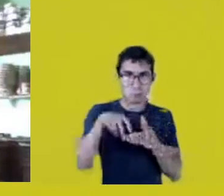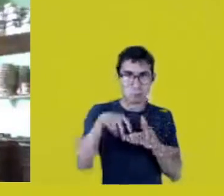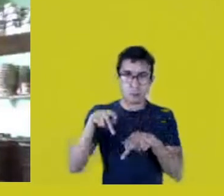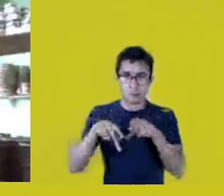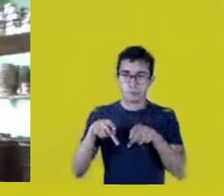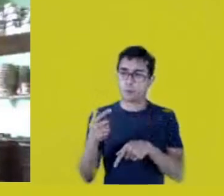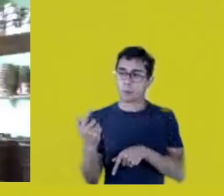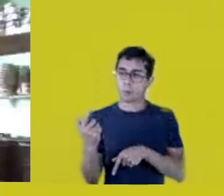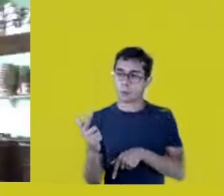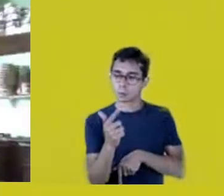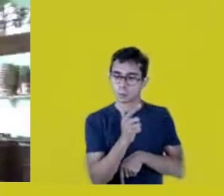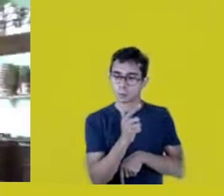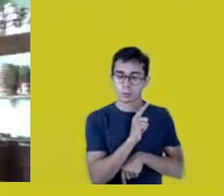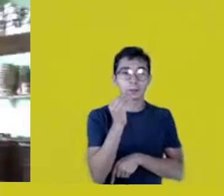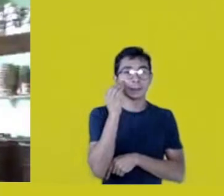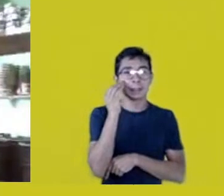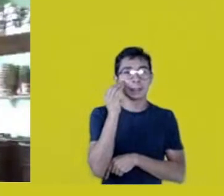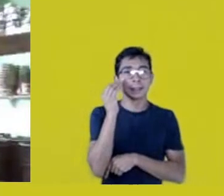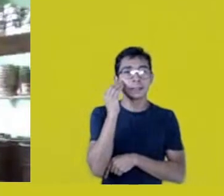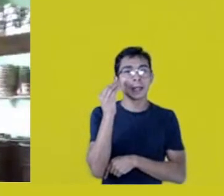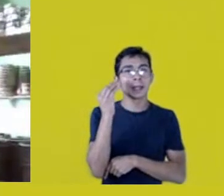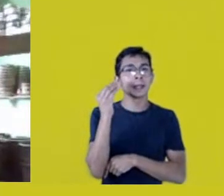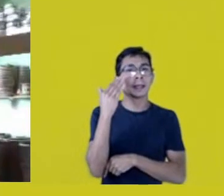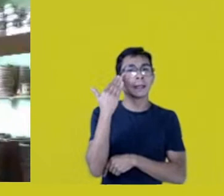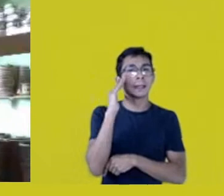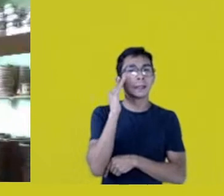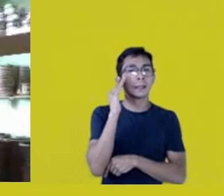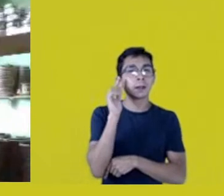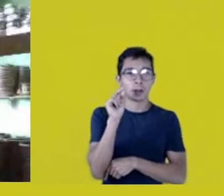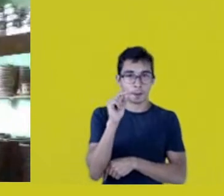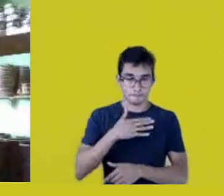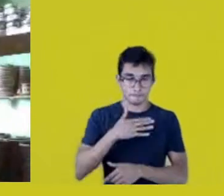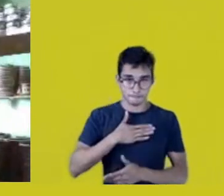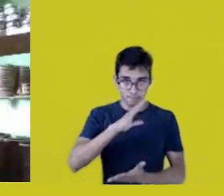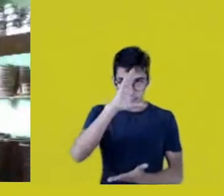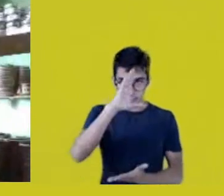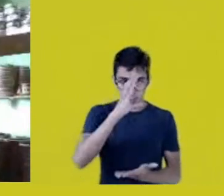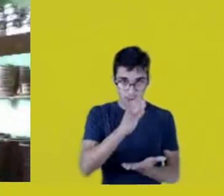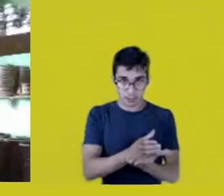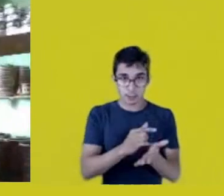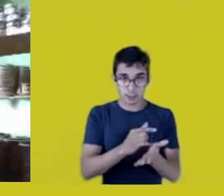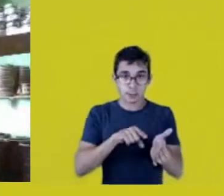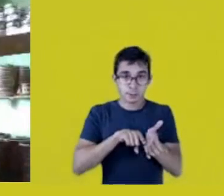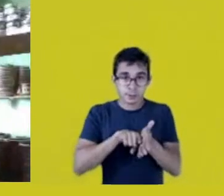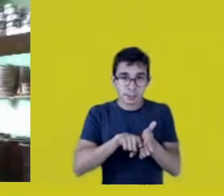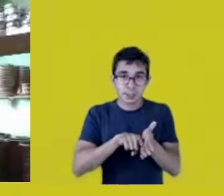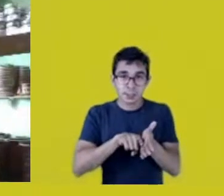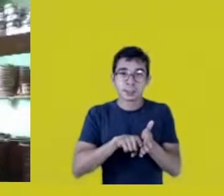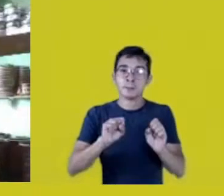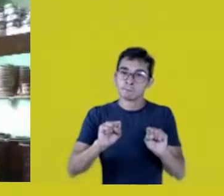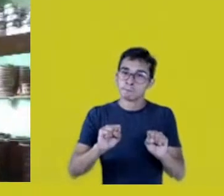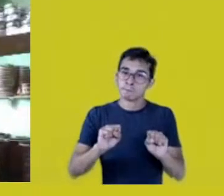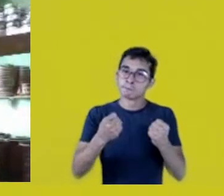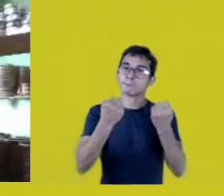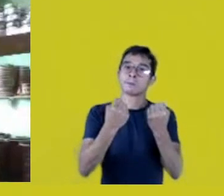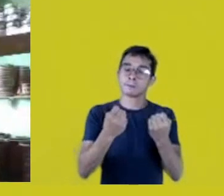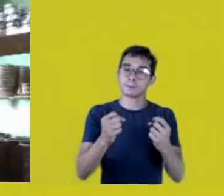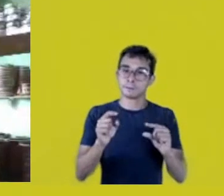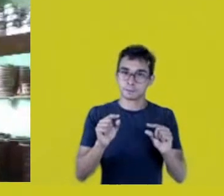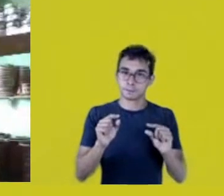Since my paper defended that in riverside spaces